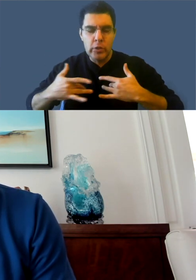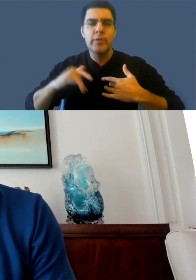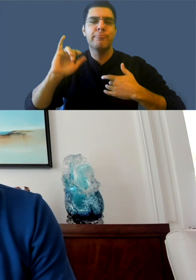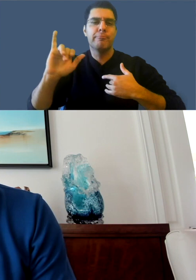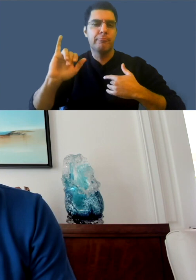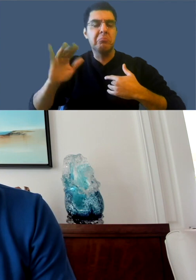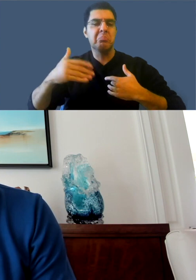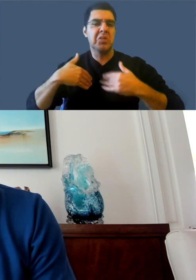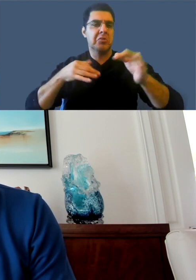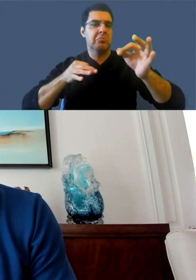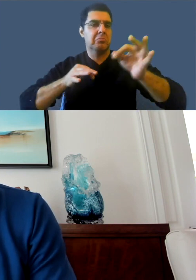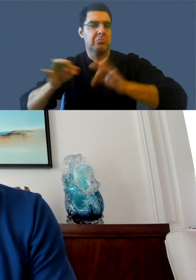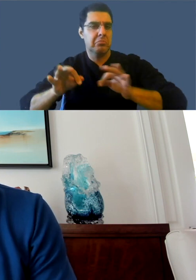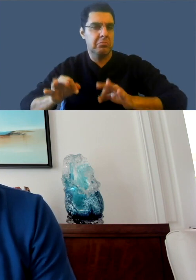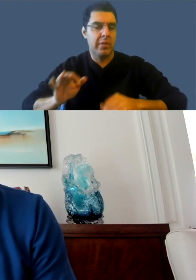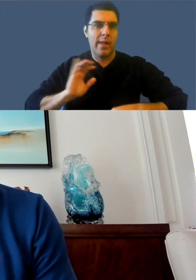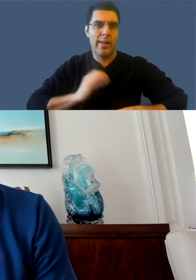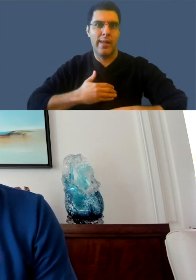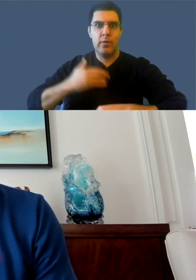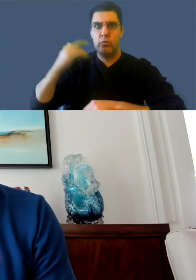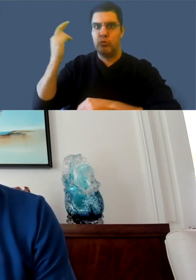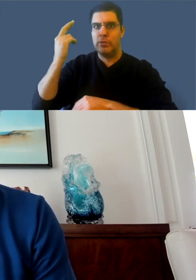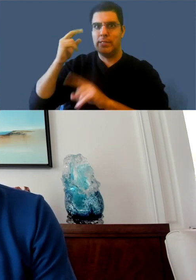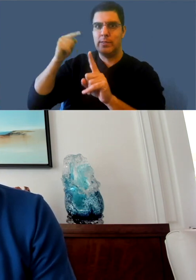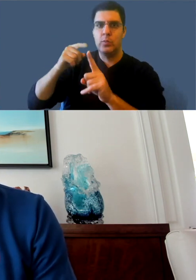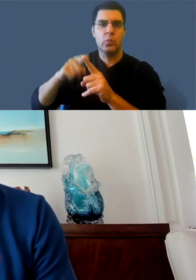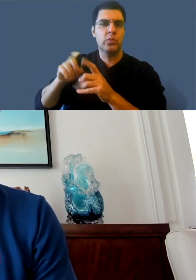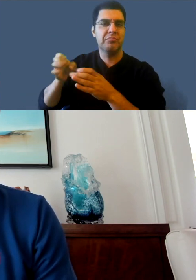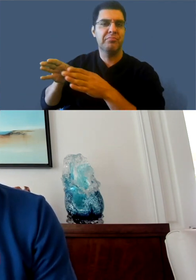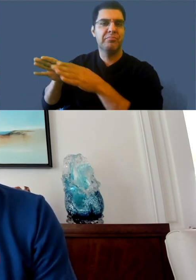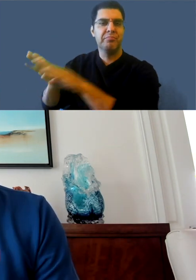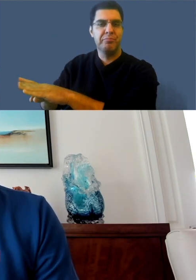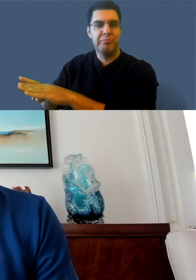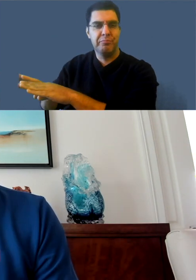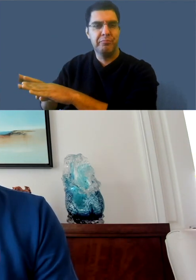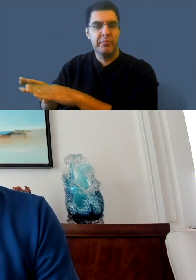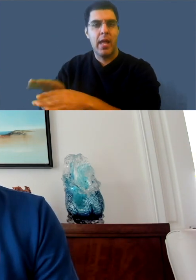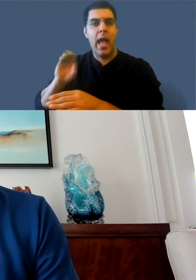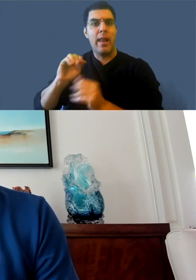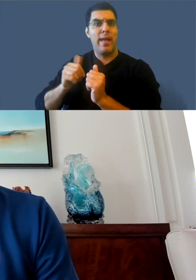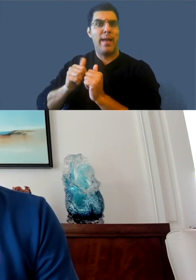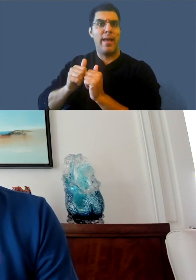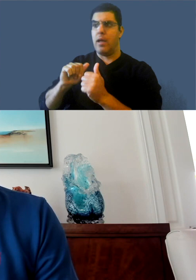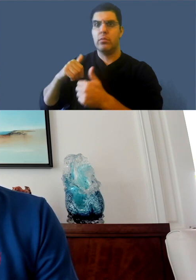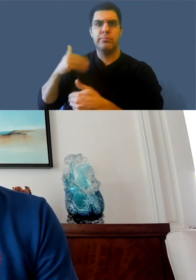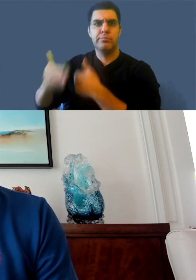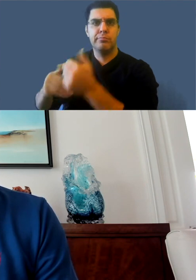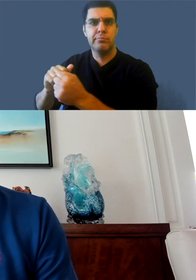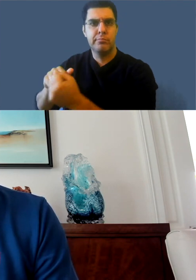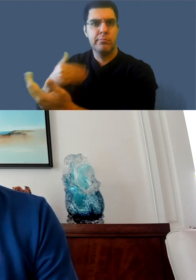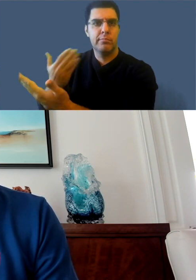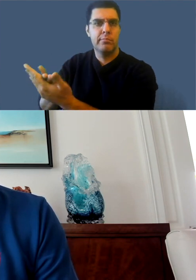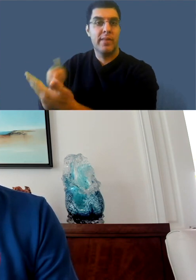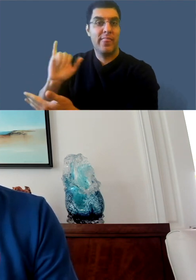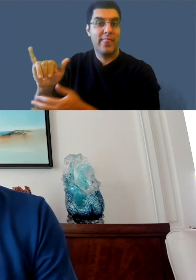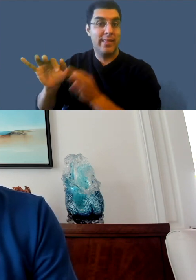and address some of the feedback that we had. That led us to this decision. So, let's start with some of the feedback that we've heard